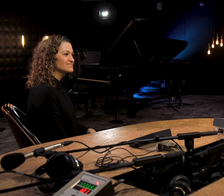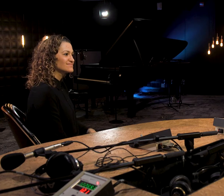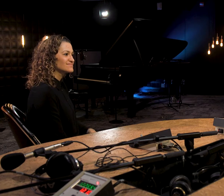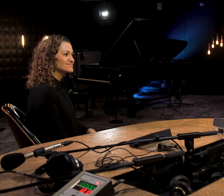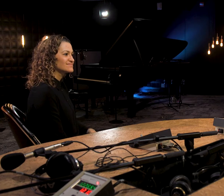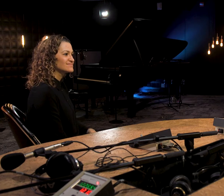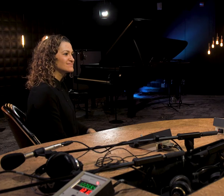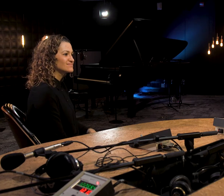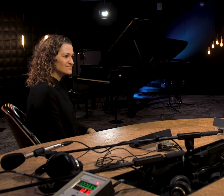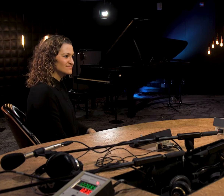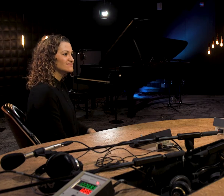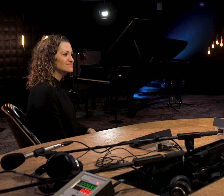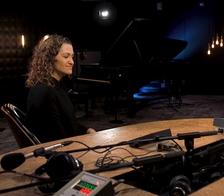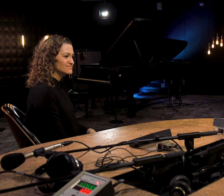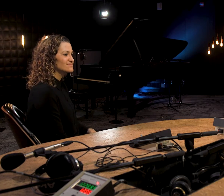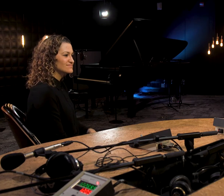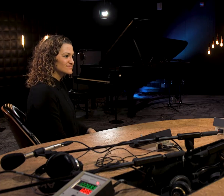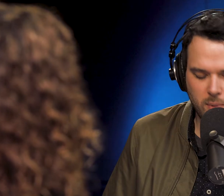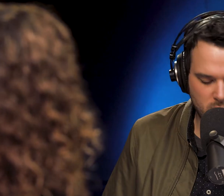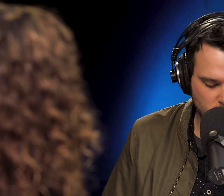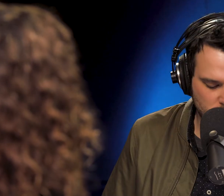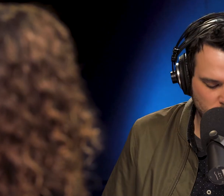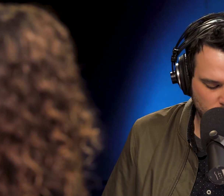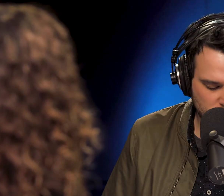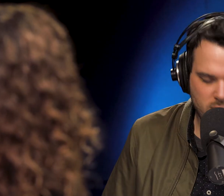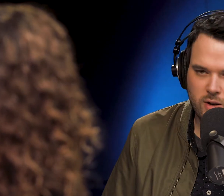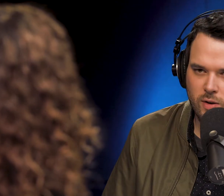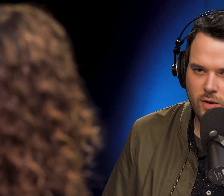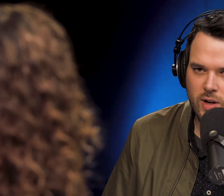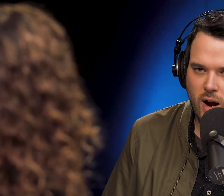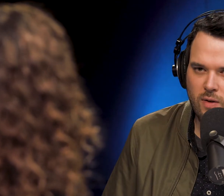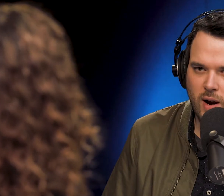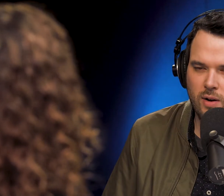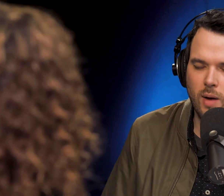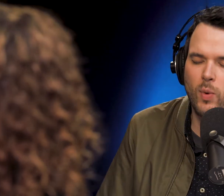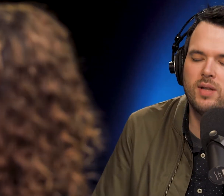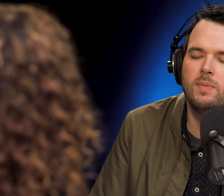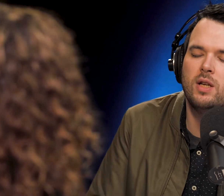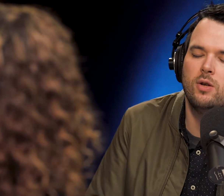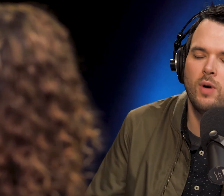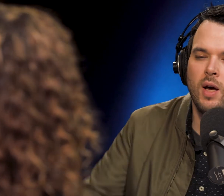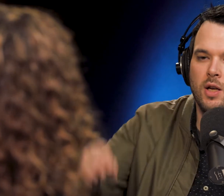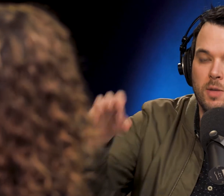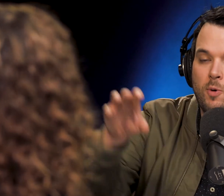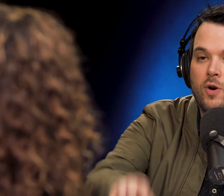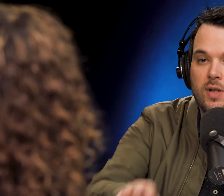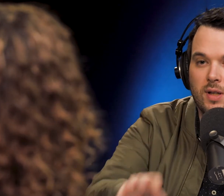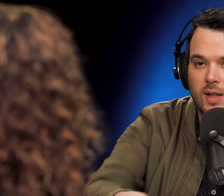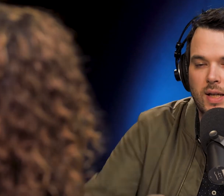Tom Power: you're in an incredibly important Tom Power: role! You're Horatio... you're Tom Power: the narrator. What does it mean to you personally